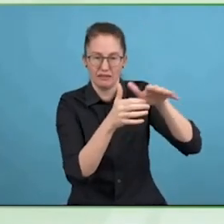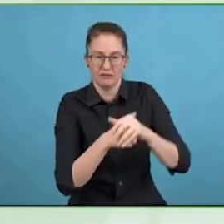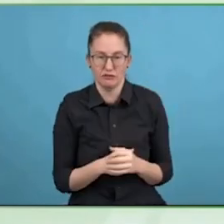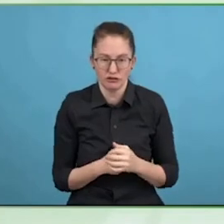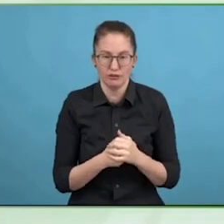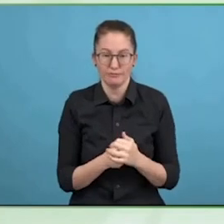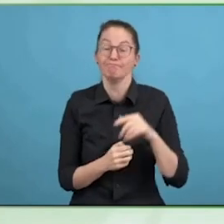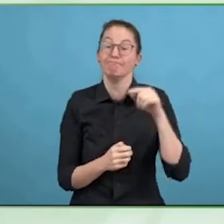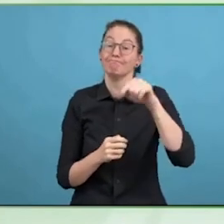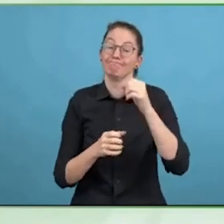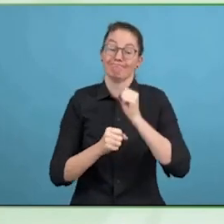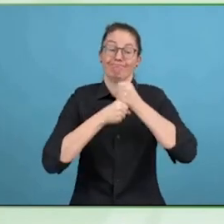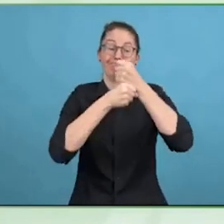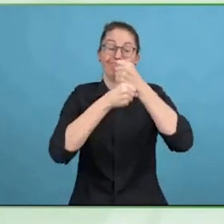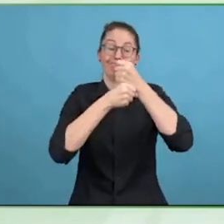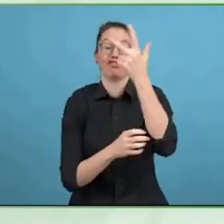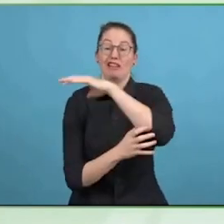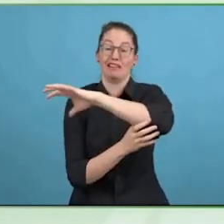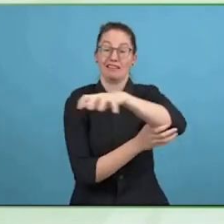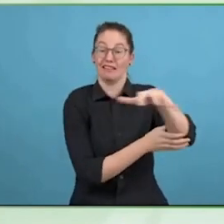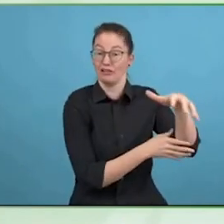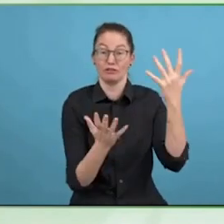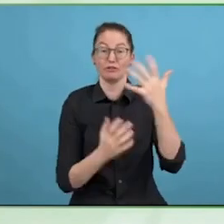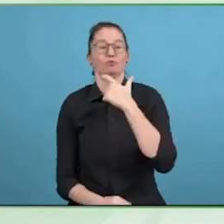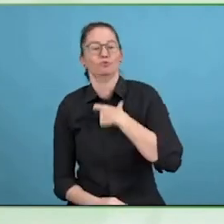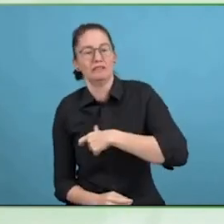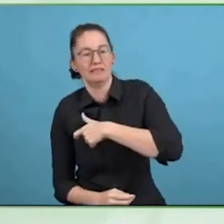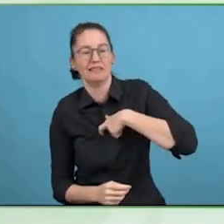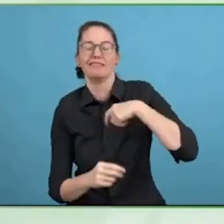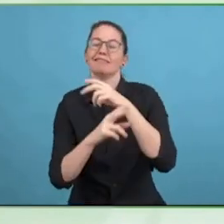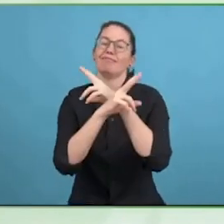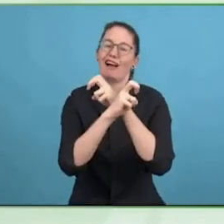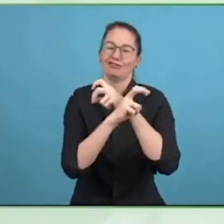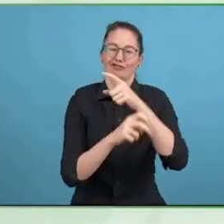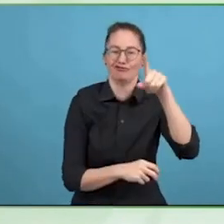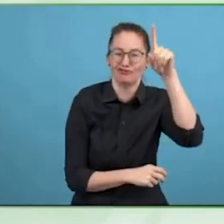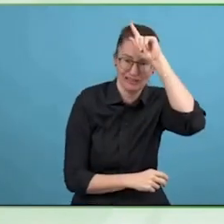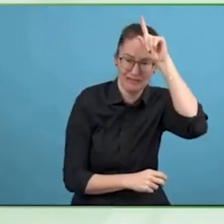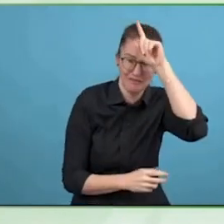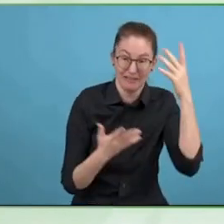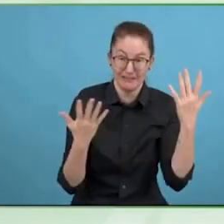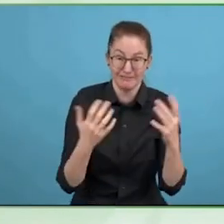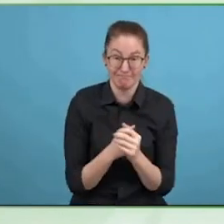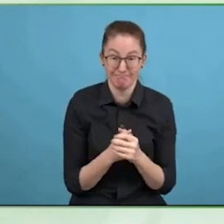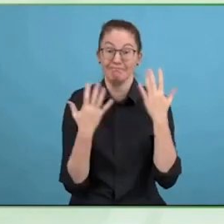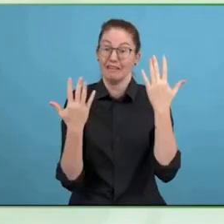task was to translate the certifications of IAAP or two of